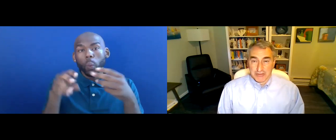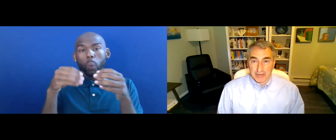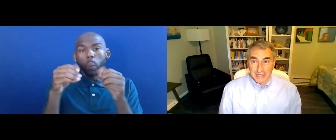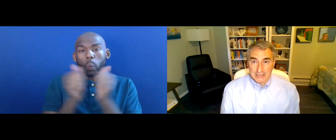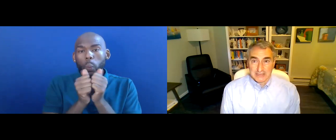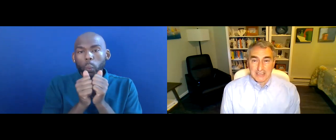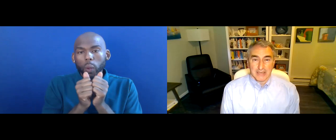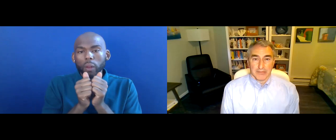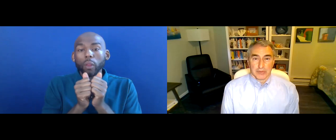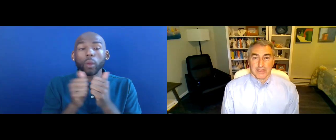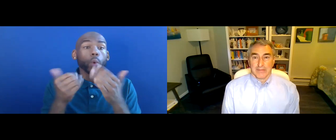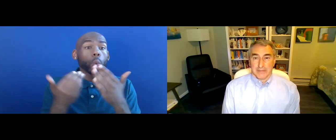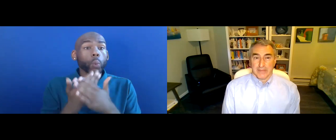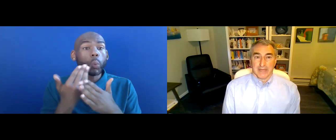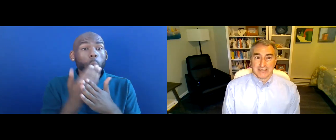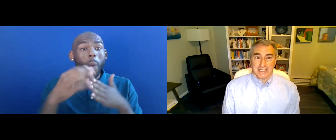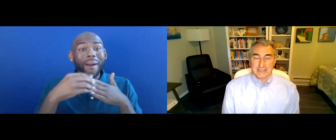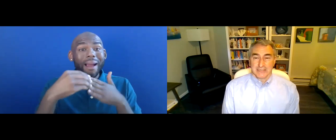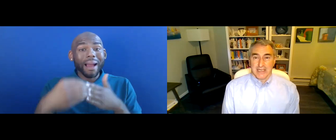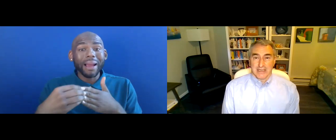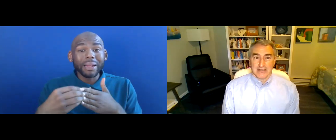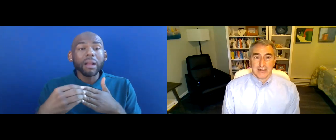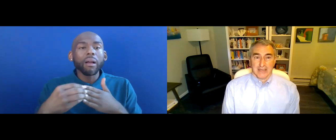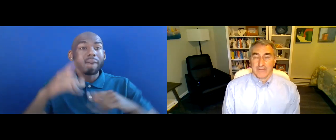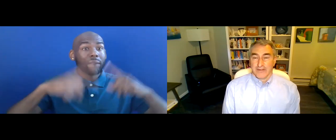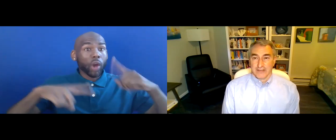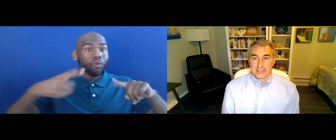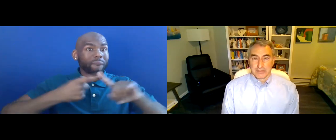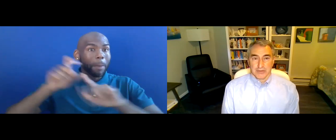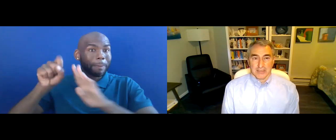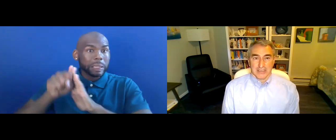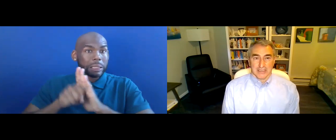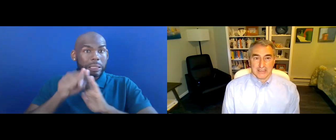WAS IMPLEMENTED BY STATES AND FURTHER SUBSEQUENTLY